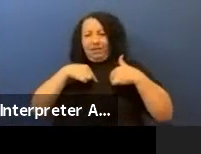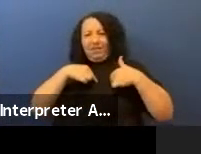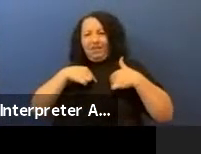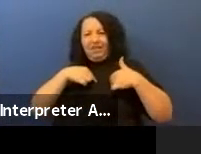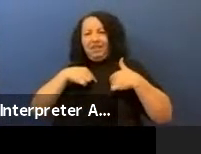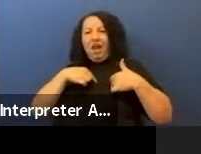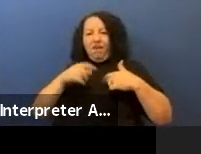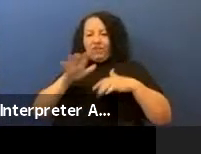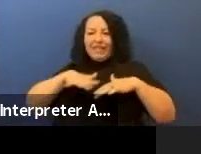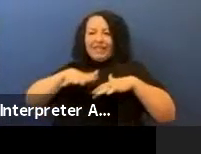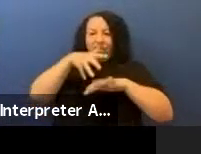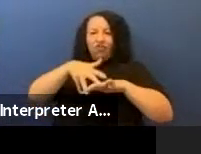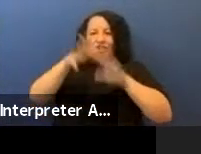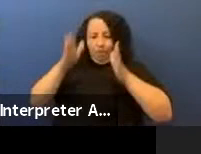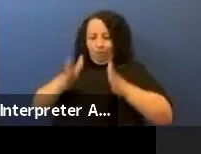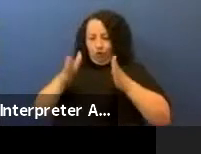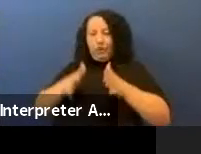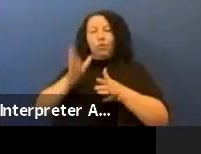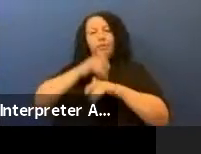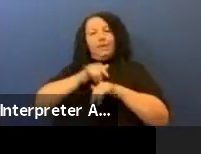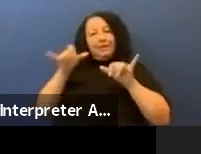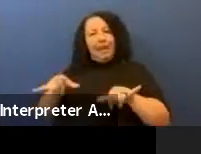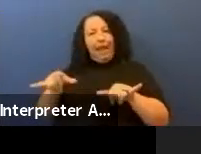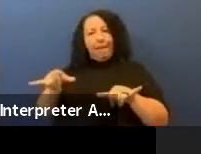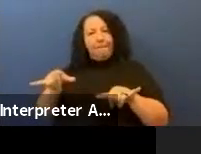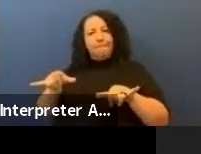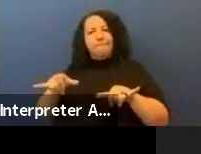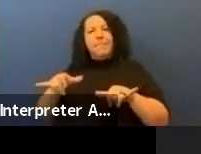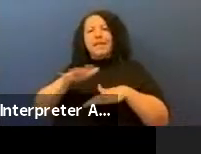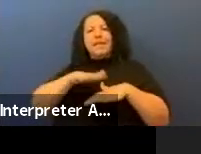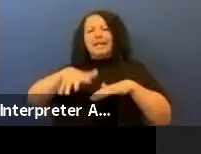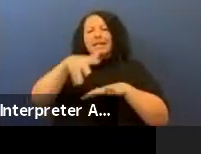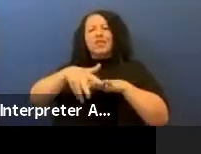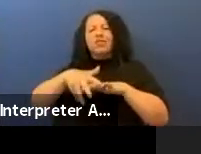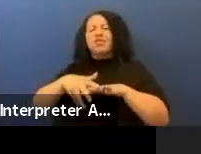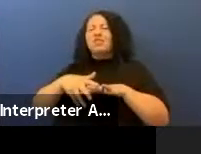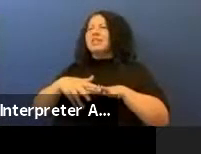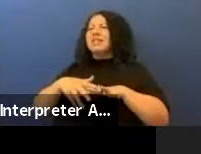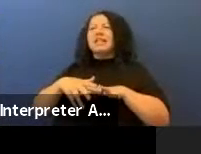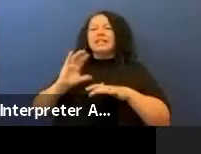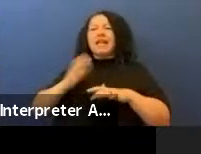Indigeneity and Indigenous voices all come from a very sincere place and